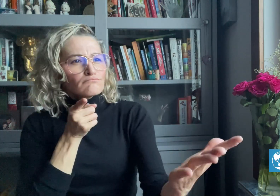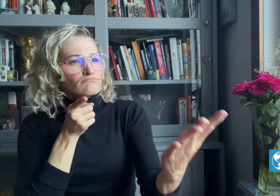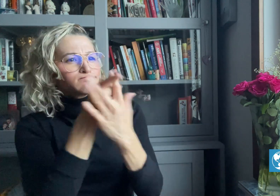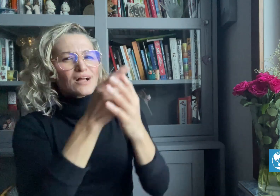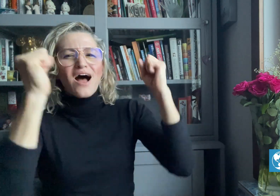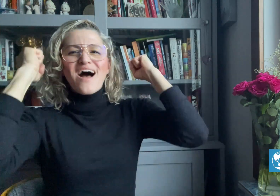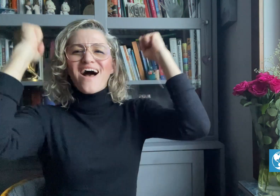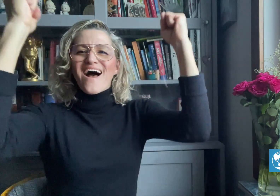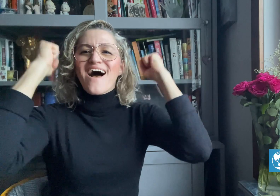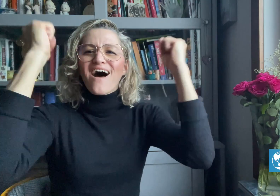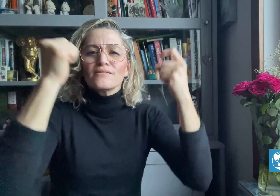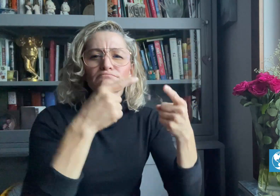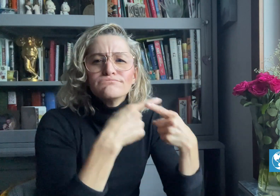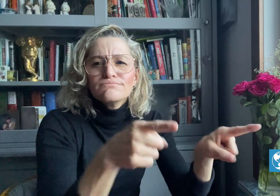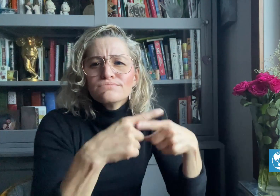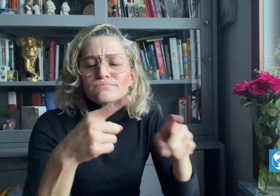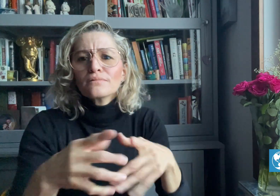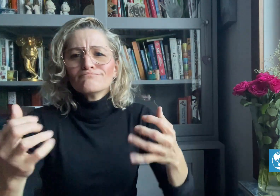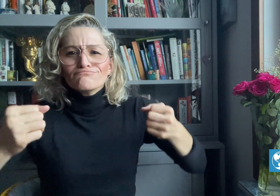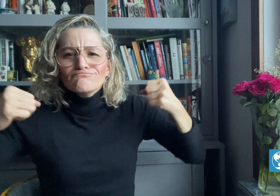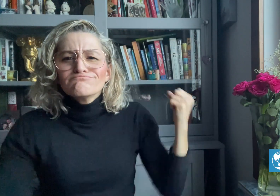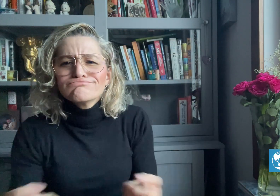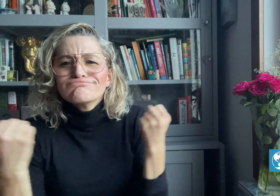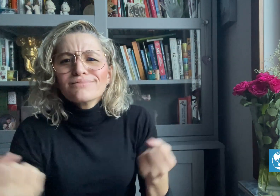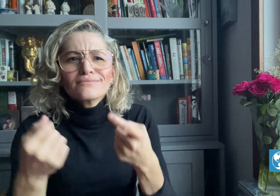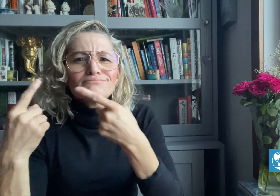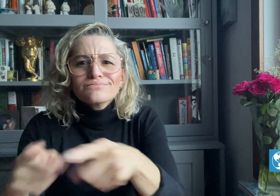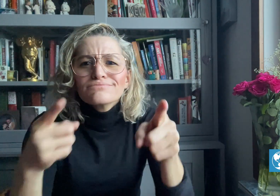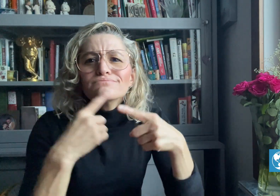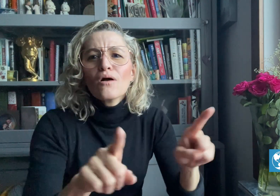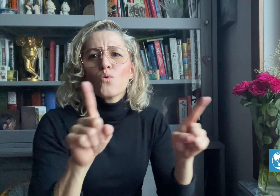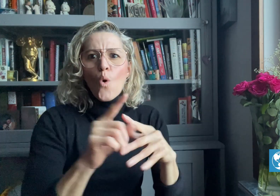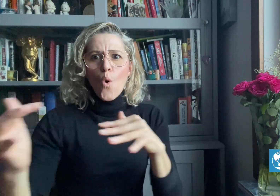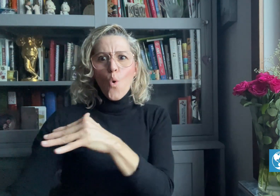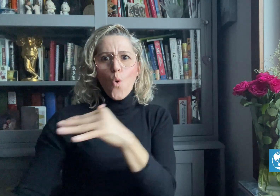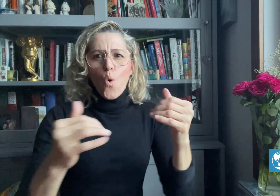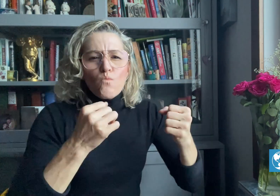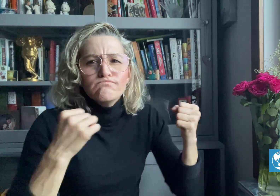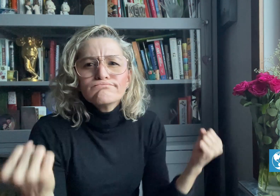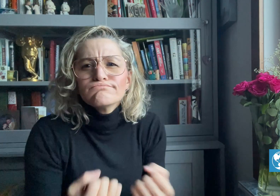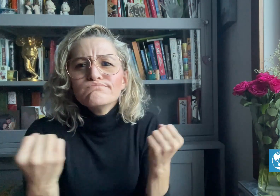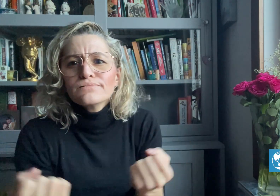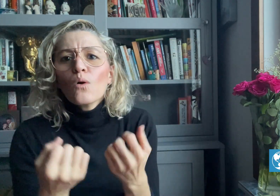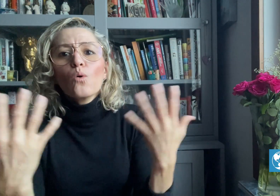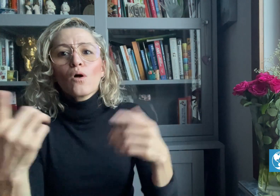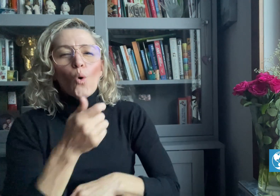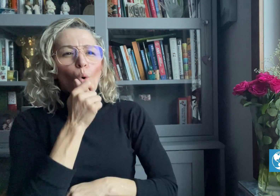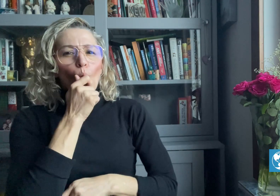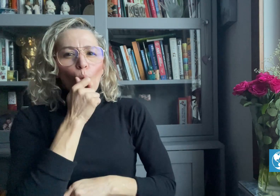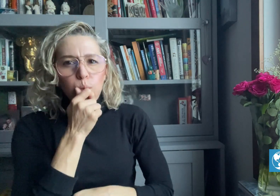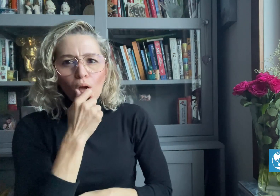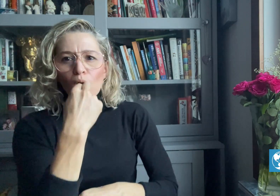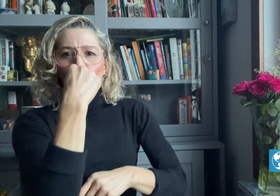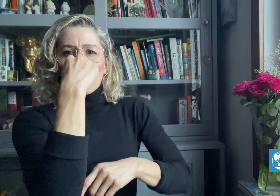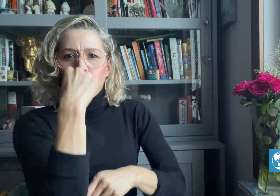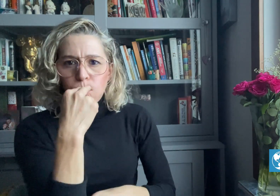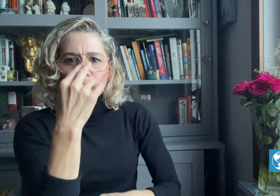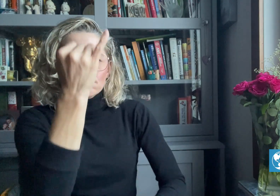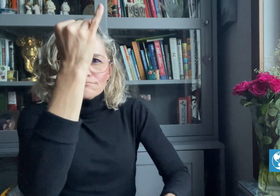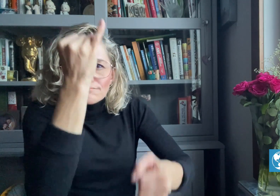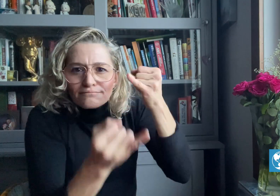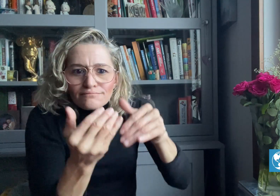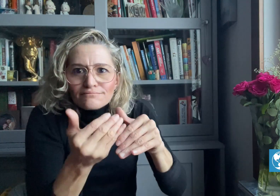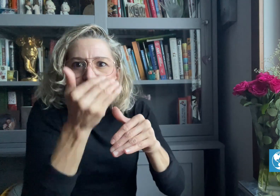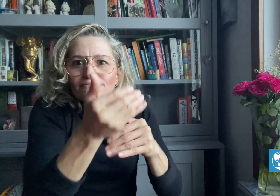all the action, and minutes after the final whistle,